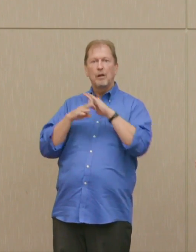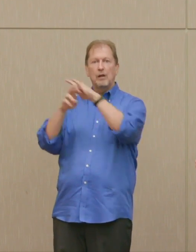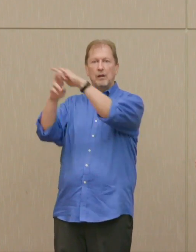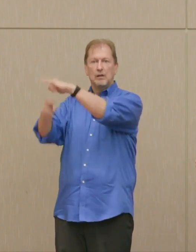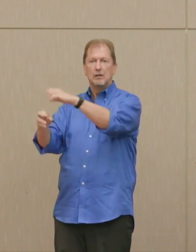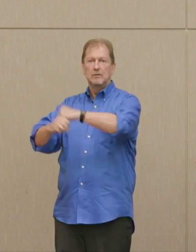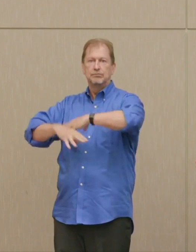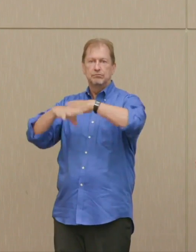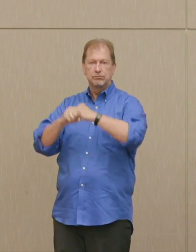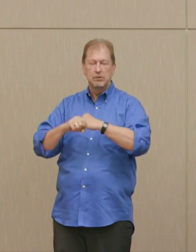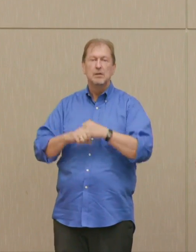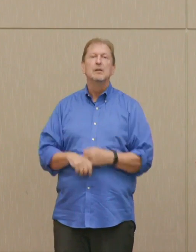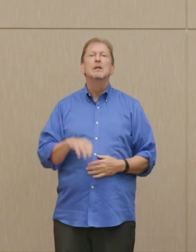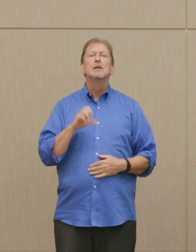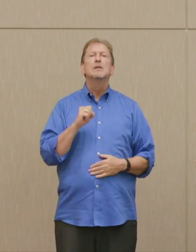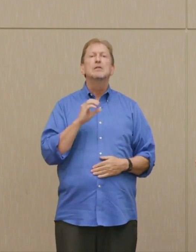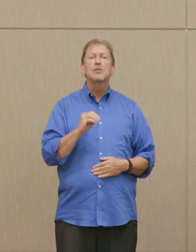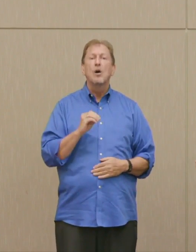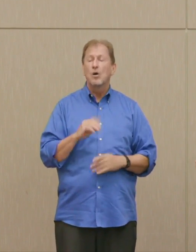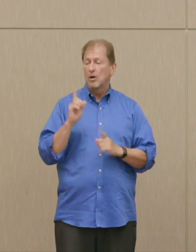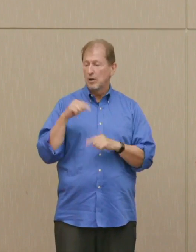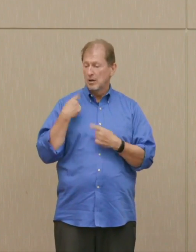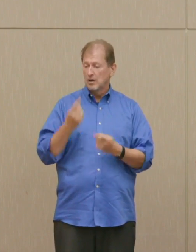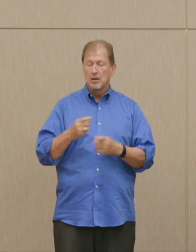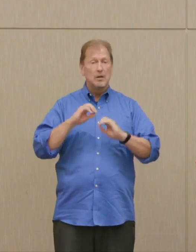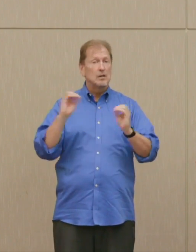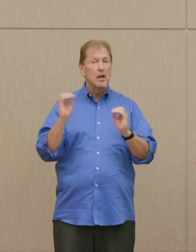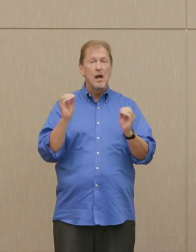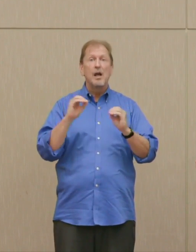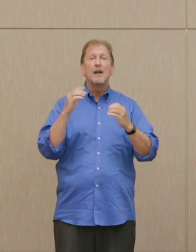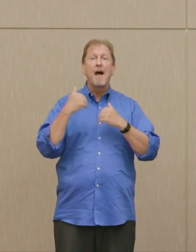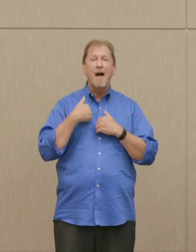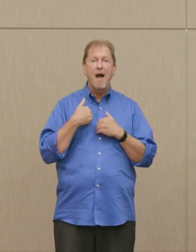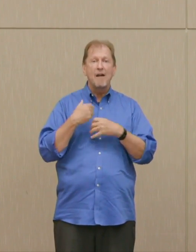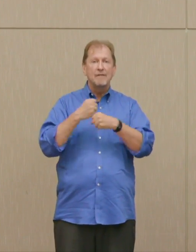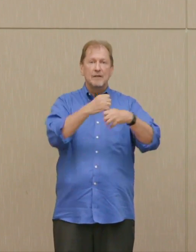None of them have actually exploded the one cities in all these 73 years since, but that